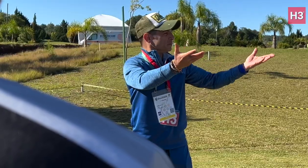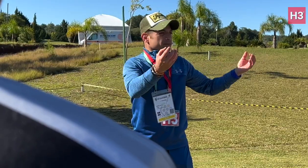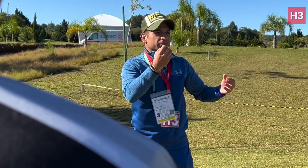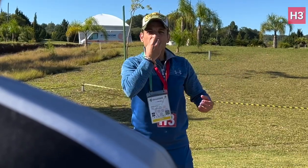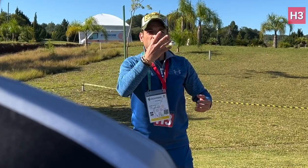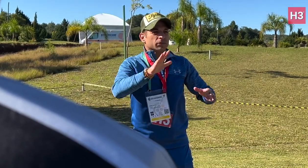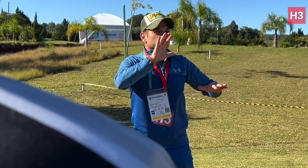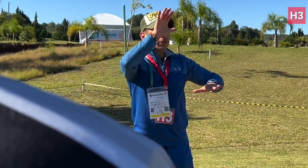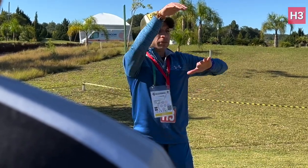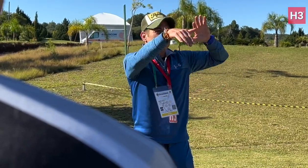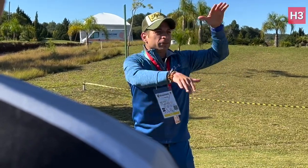What do you think of the golf course?